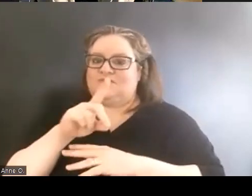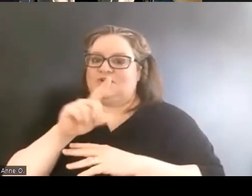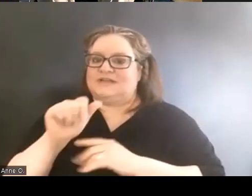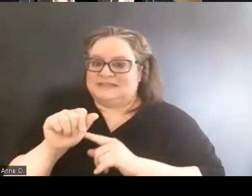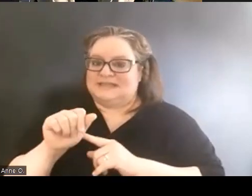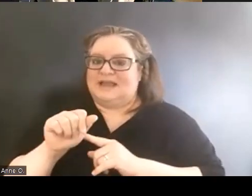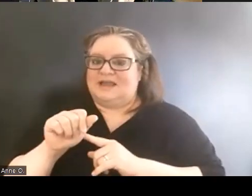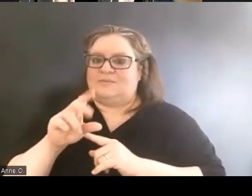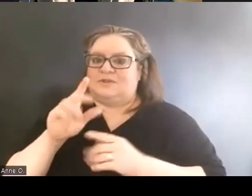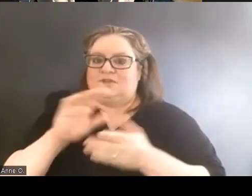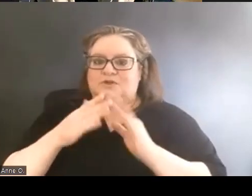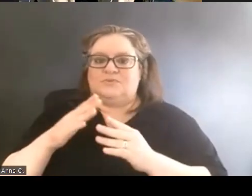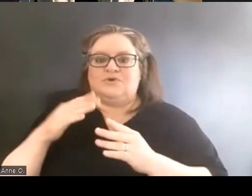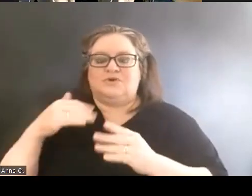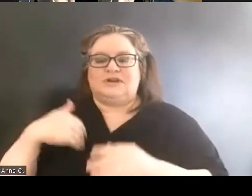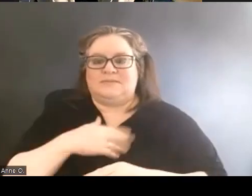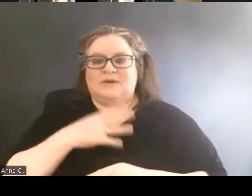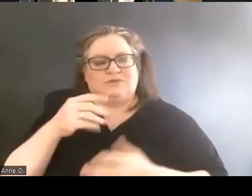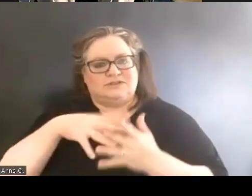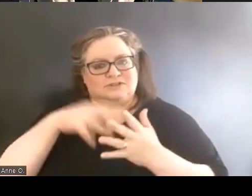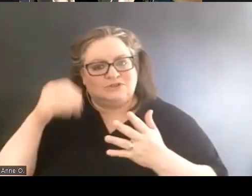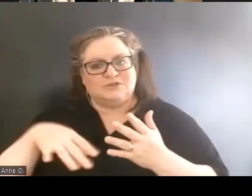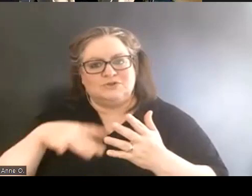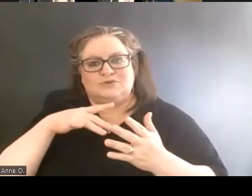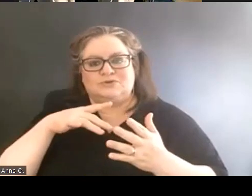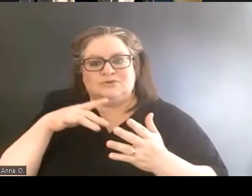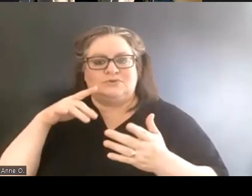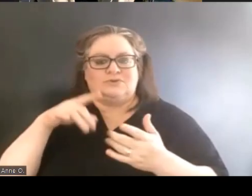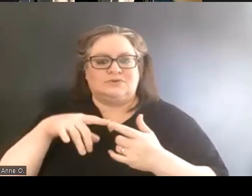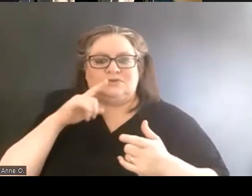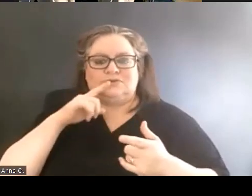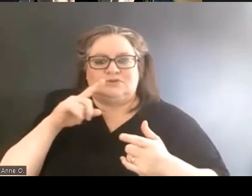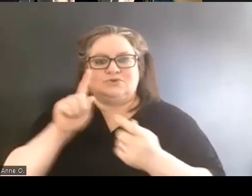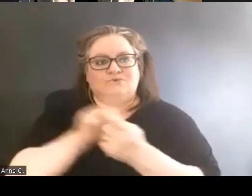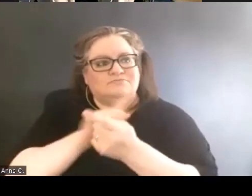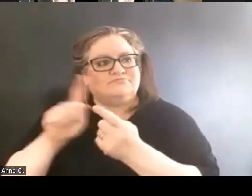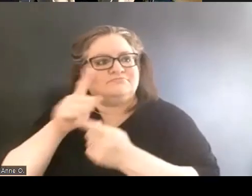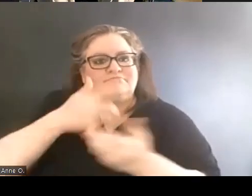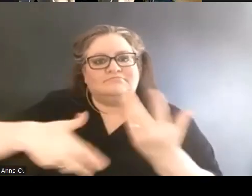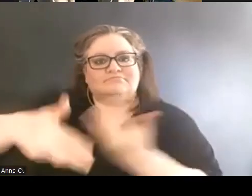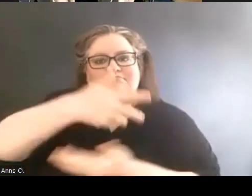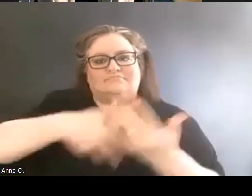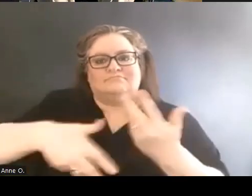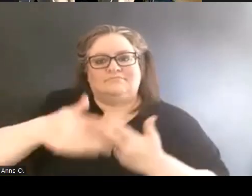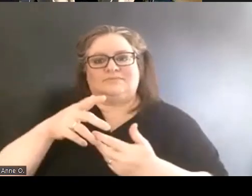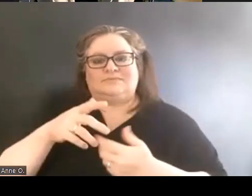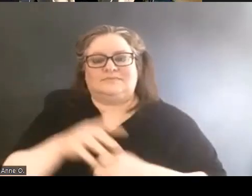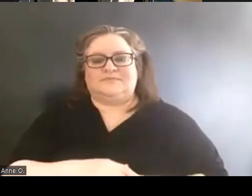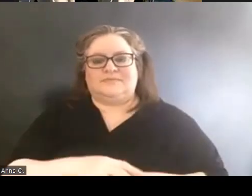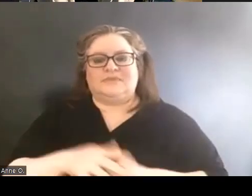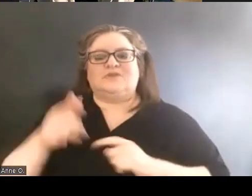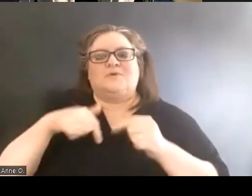and students to meet one another. So to go back to my introduction again,